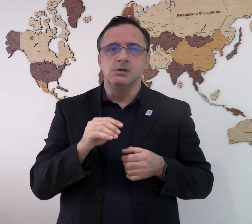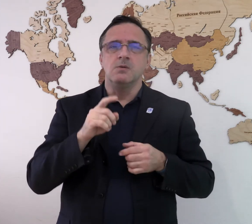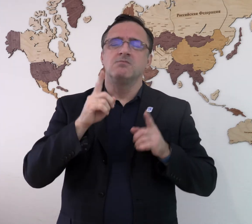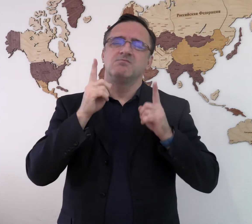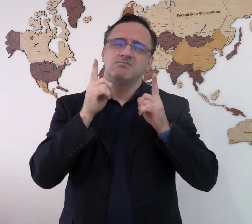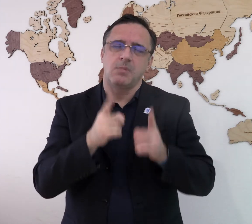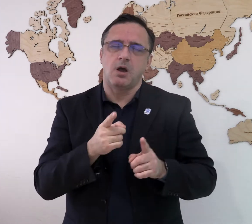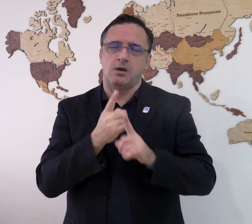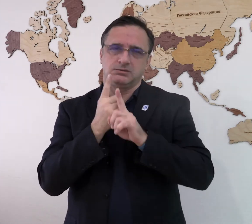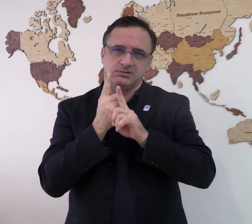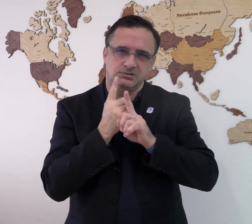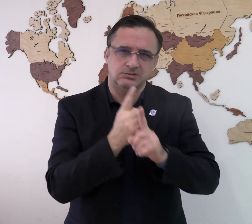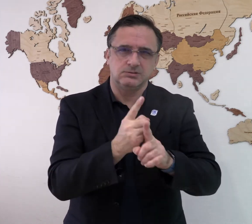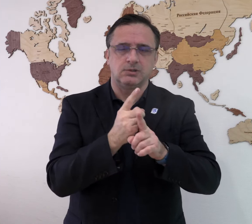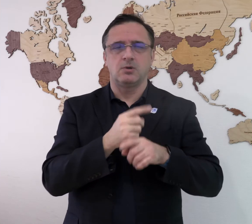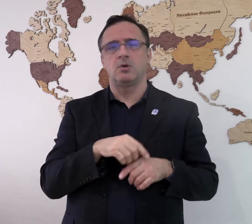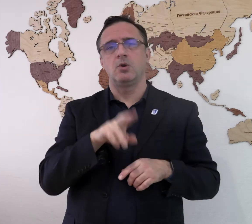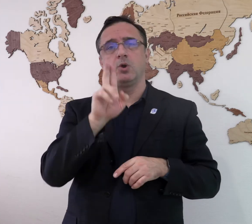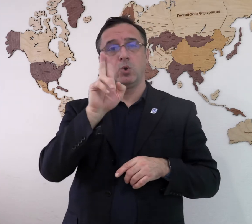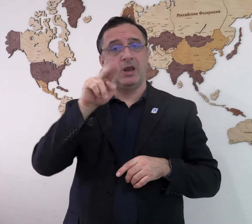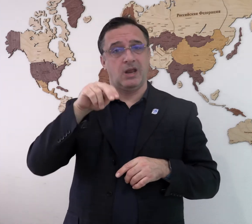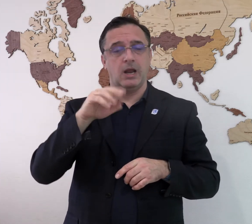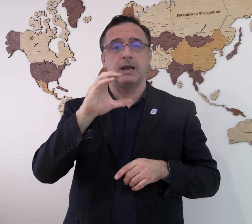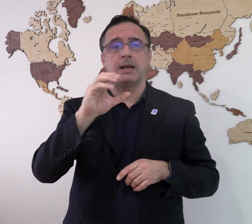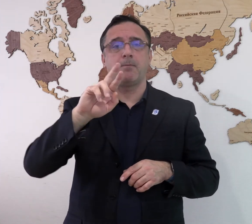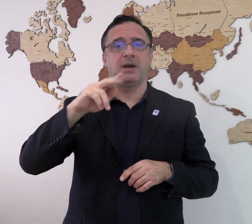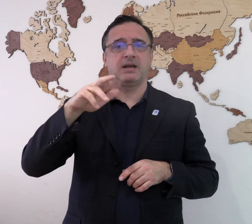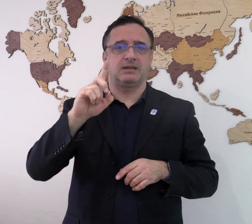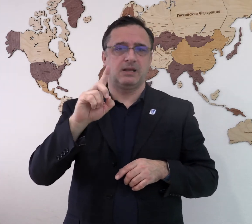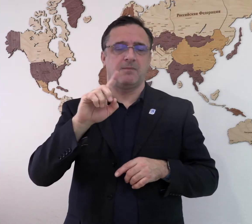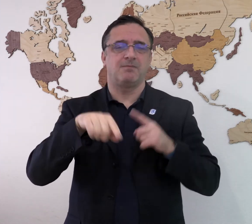Mr. Murray noted that it is necessary to comply with the provisions